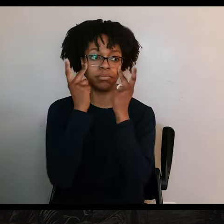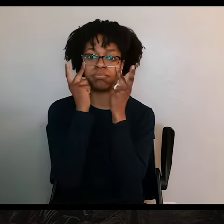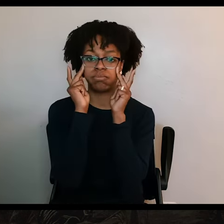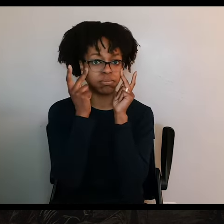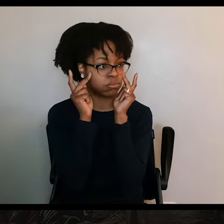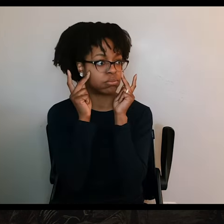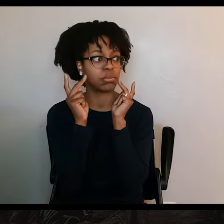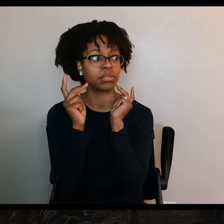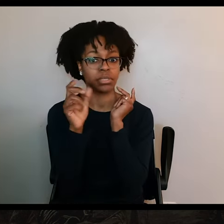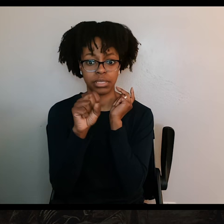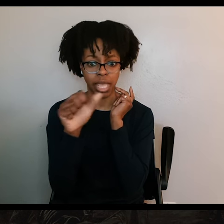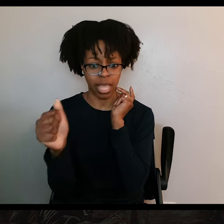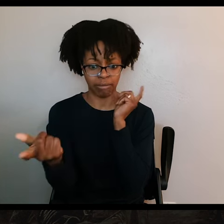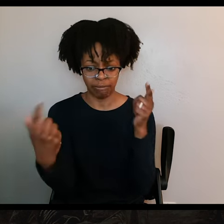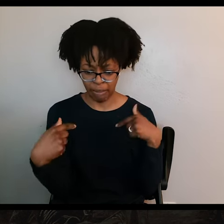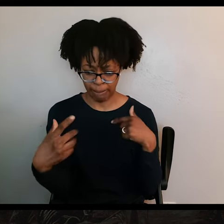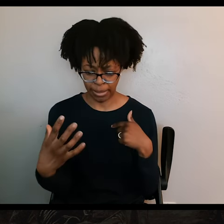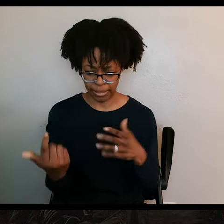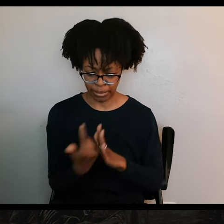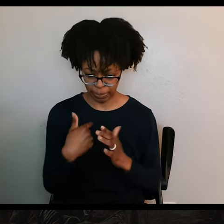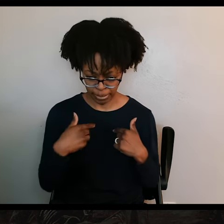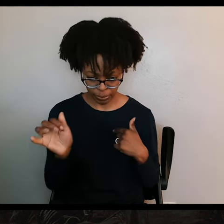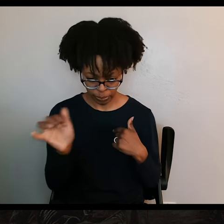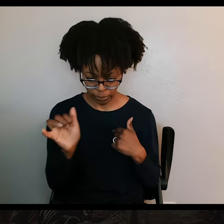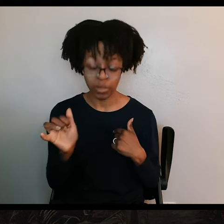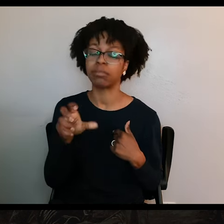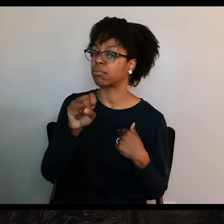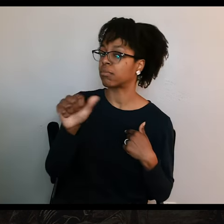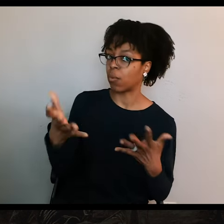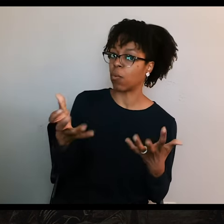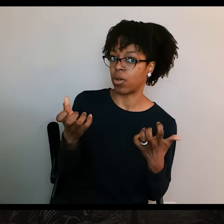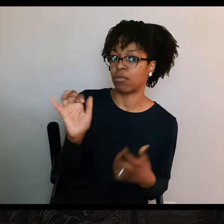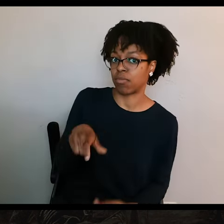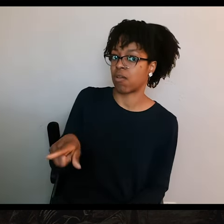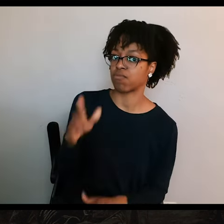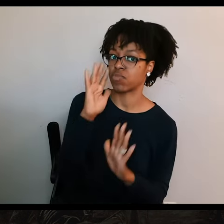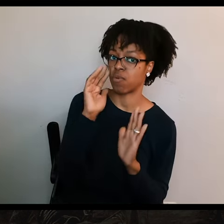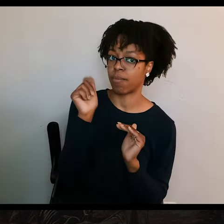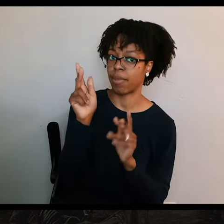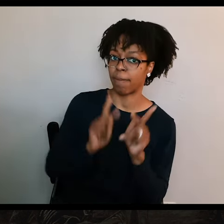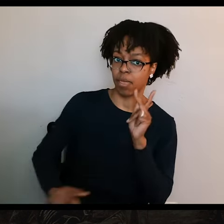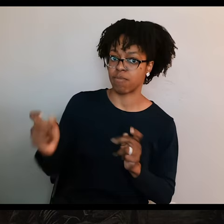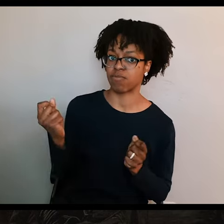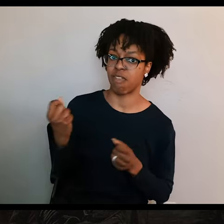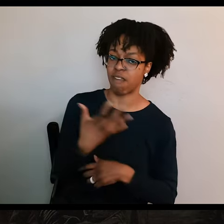People feared that Santa Anna would kill them, too, if he found them. And that's precisely what Santa Anna hoped his killing of everyone at the Goliad would do,